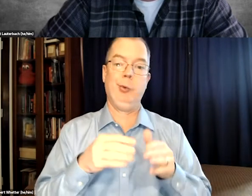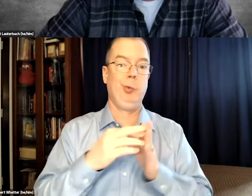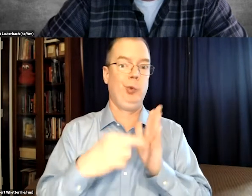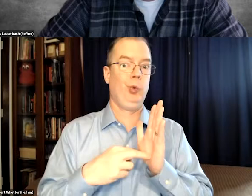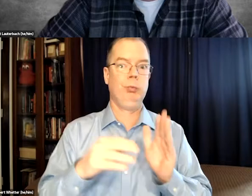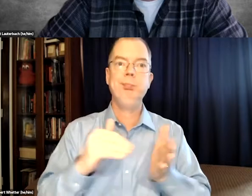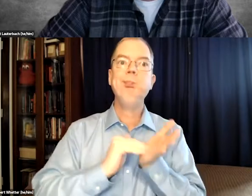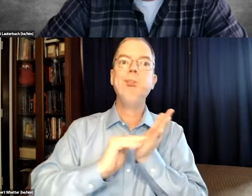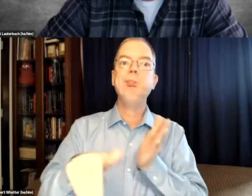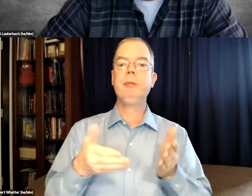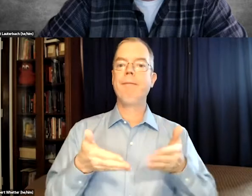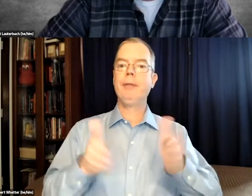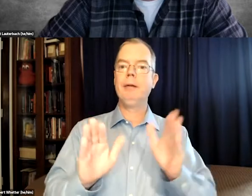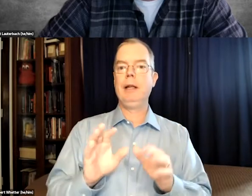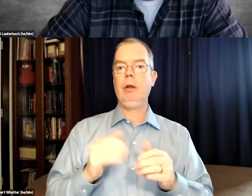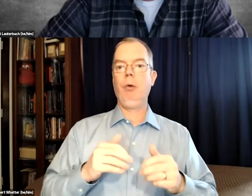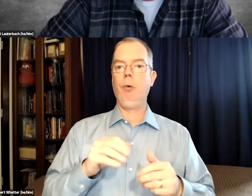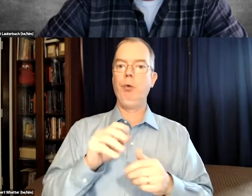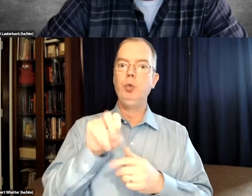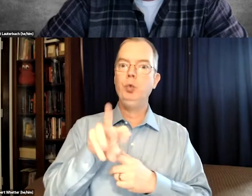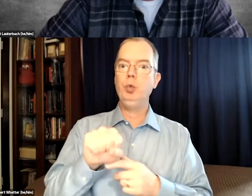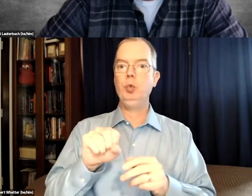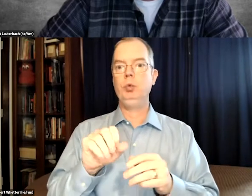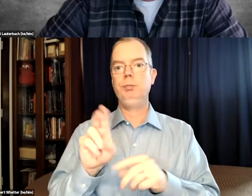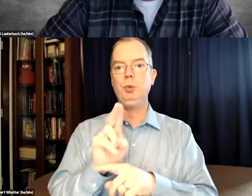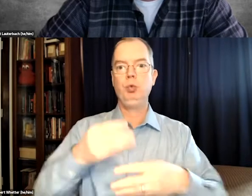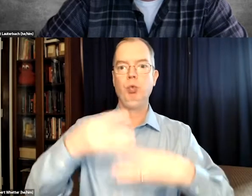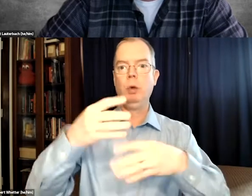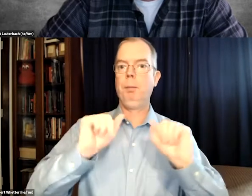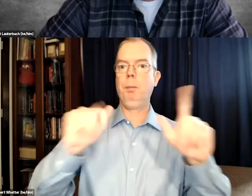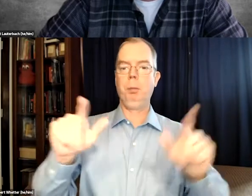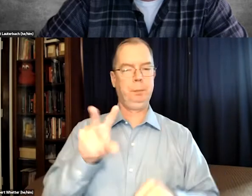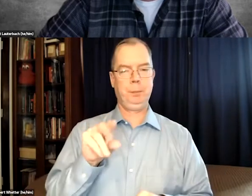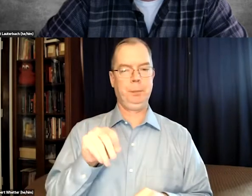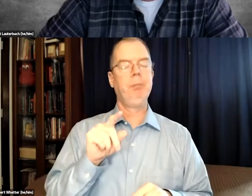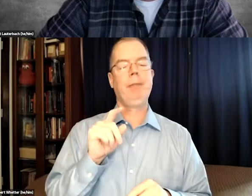and reevaluate their regulations and they need to stop allowing these new channels